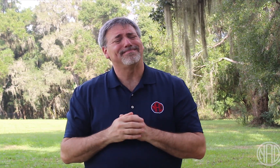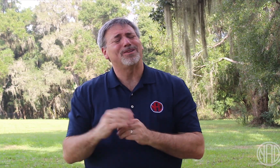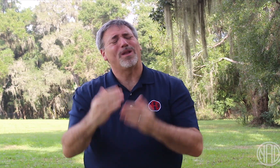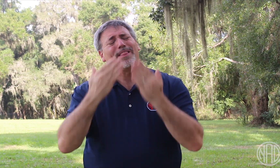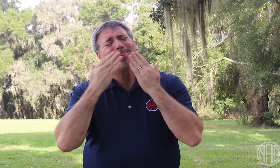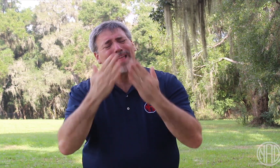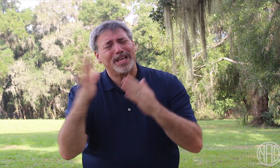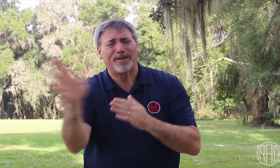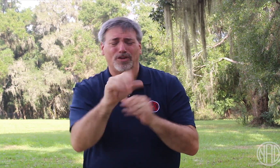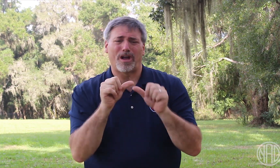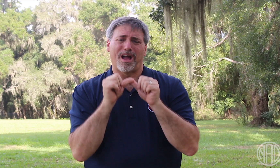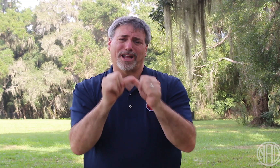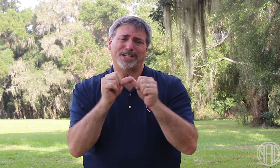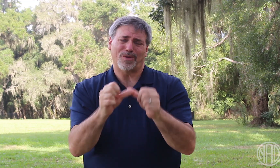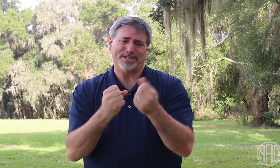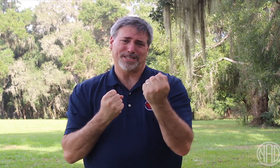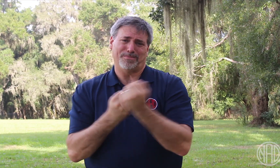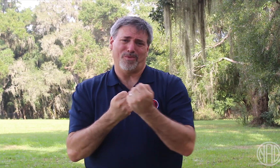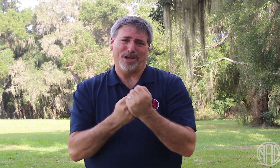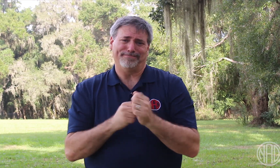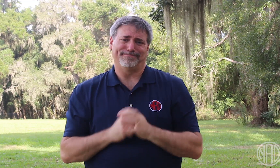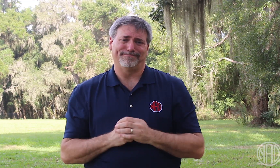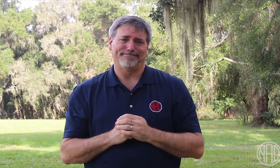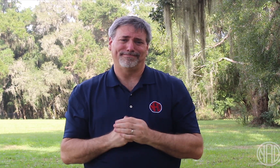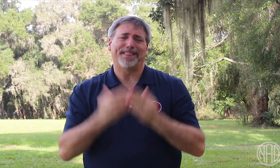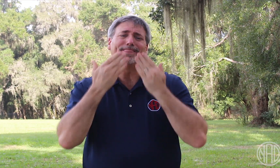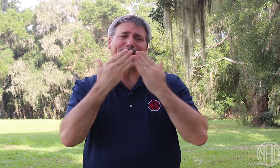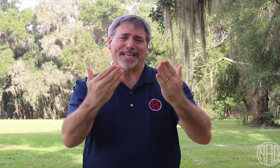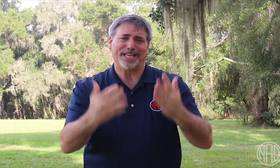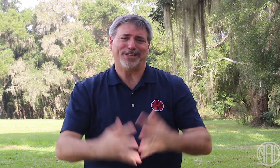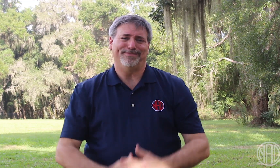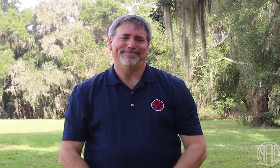Again, we want to thank you for your ongoing support. Thank you.